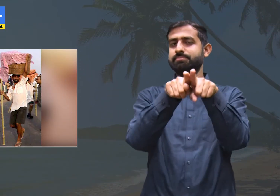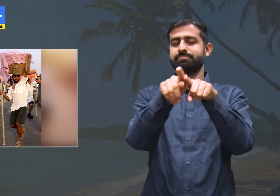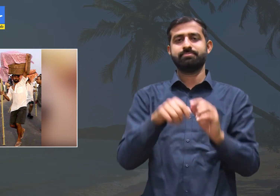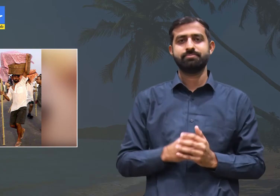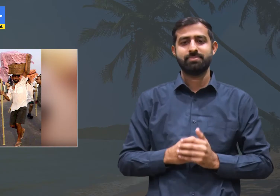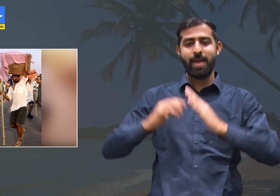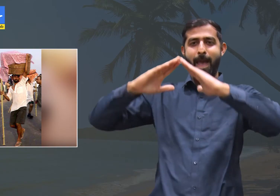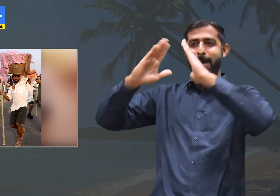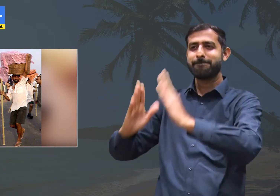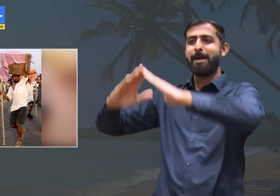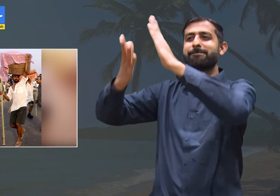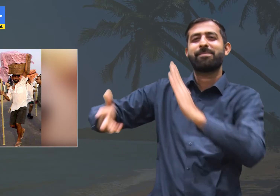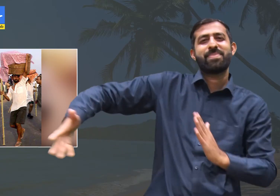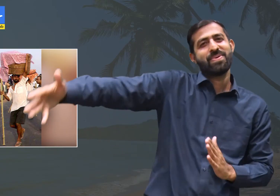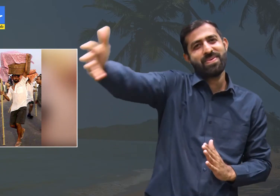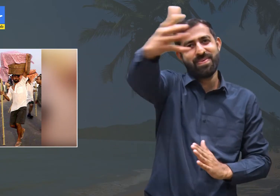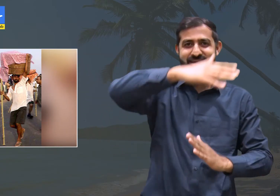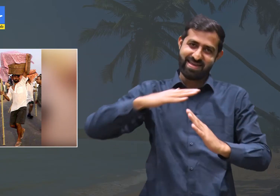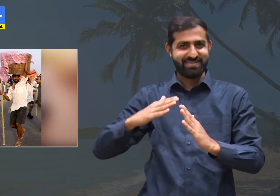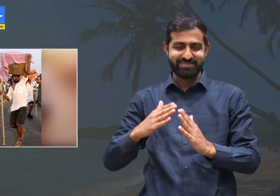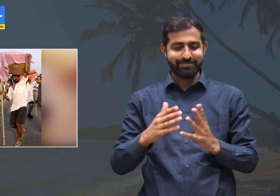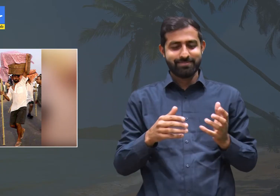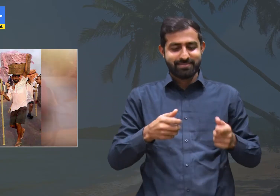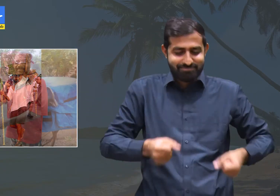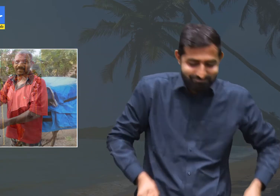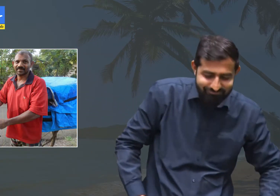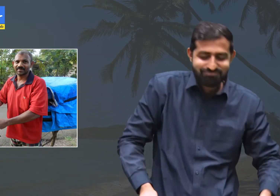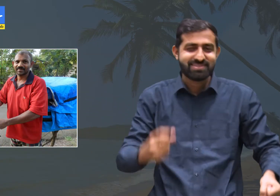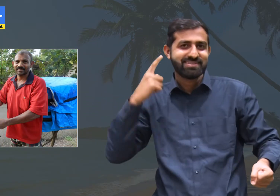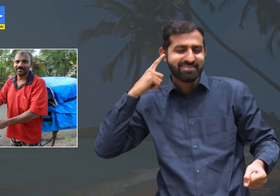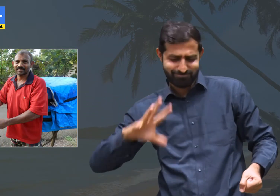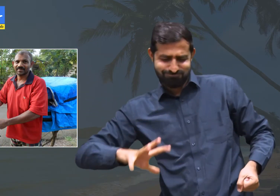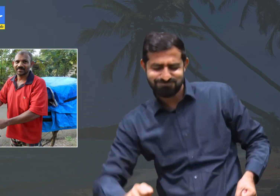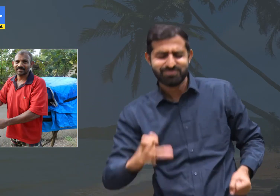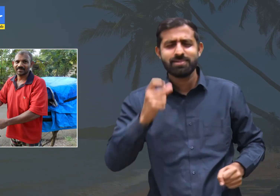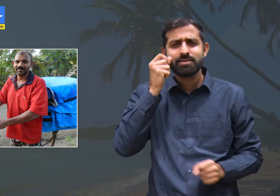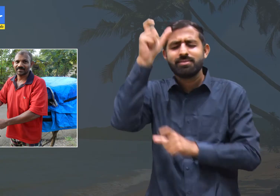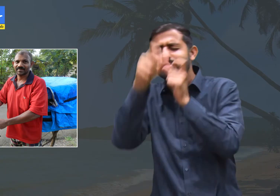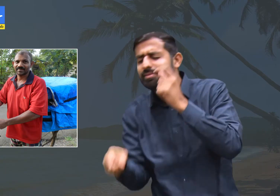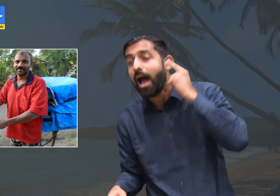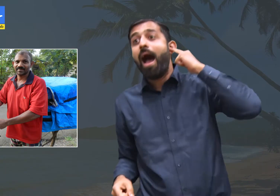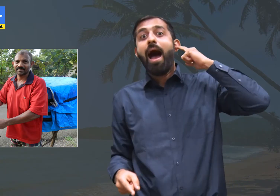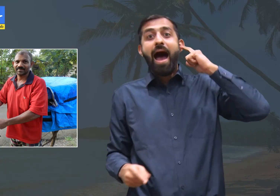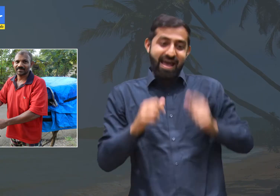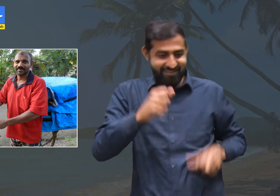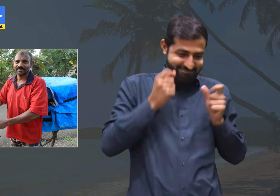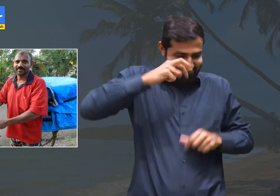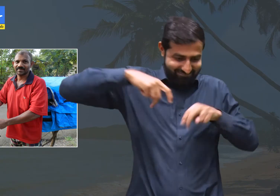Just like, the street seller horns to get the attention of people to buy the products. The children would go running towards